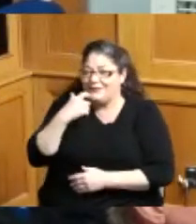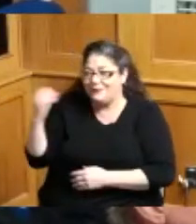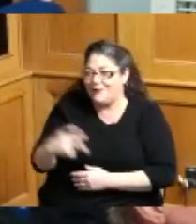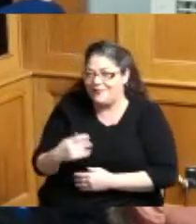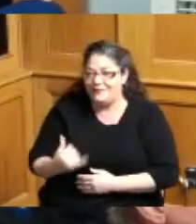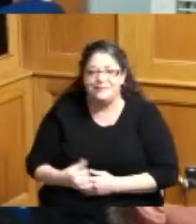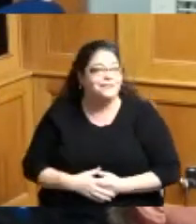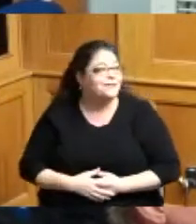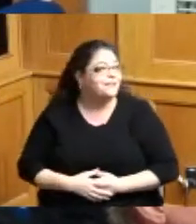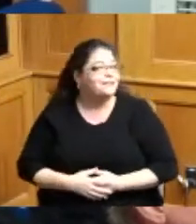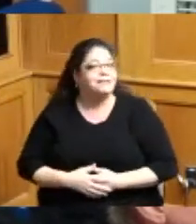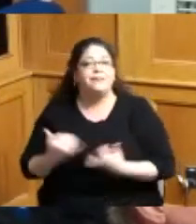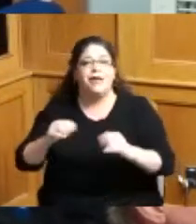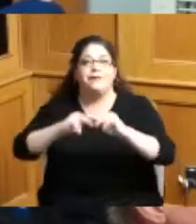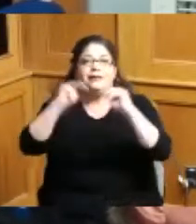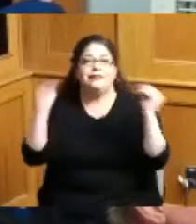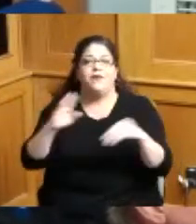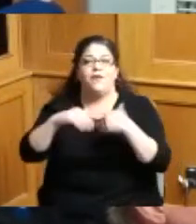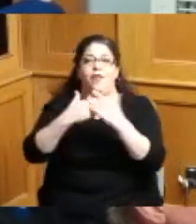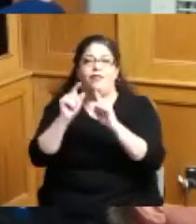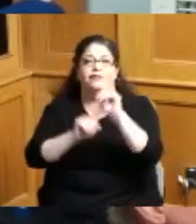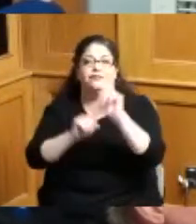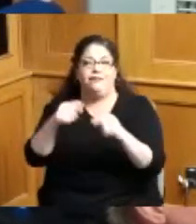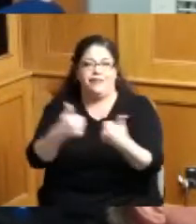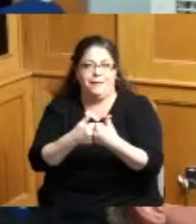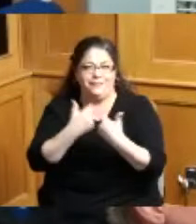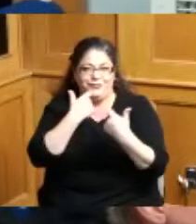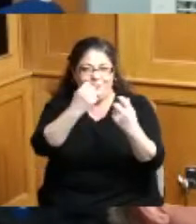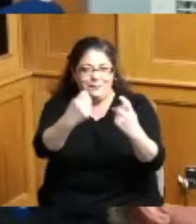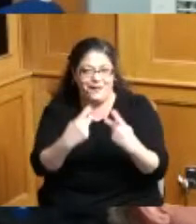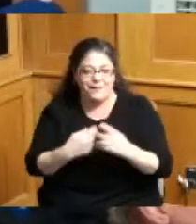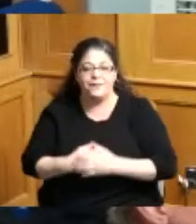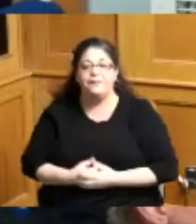playing at the McDonald's all-star game whereas KK Bransford has been